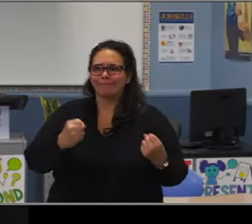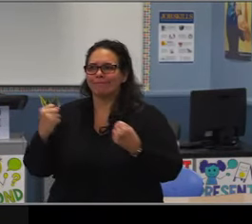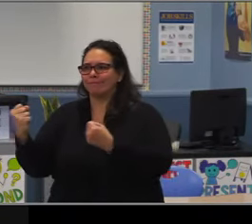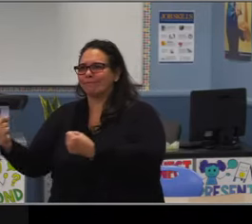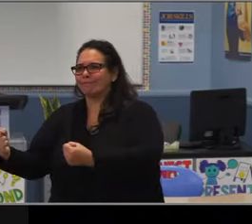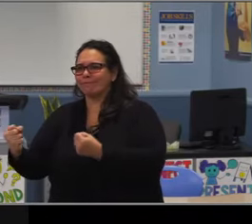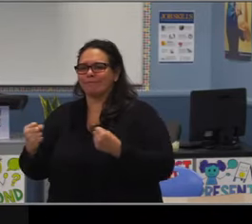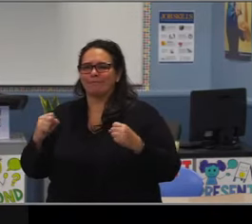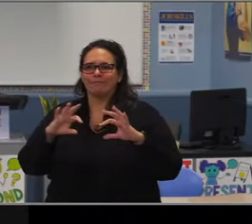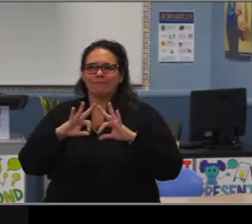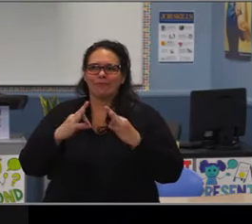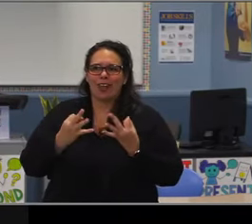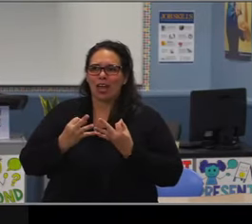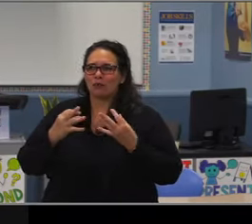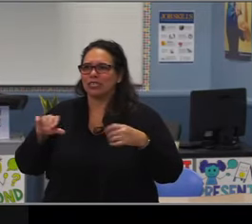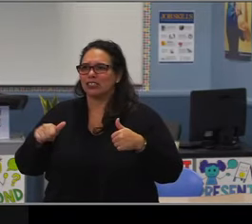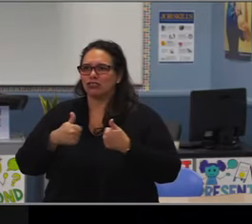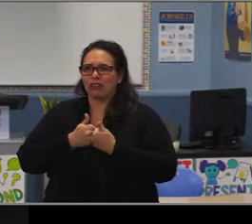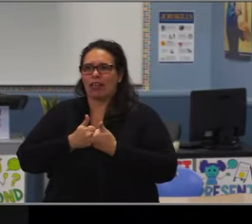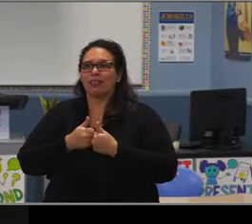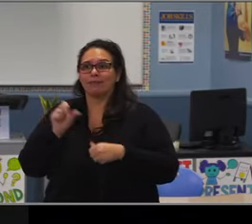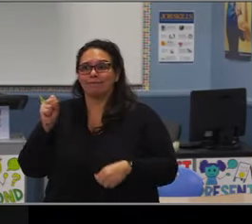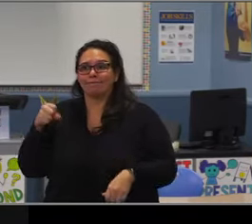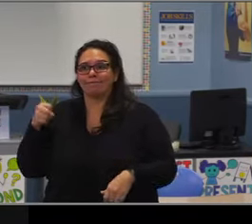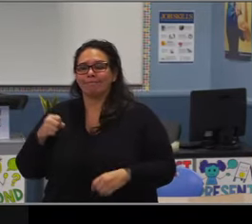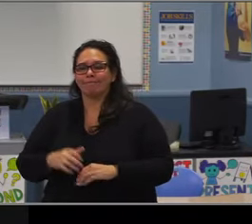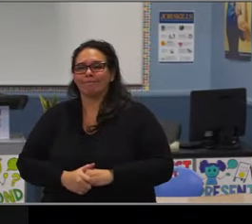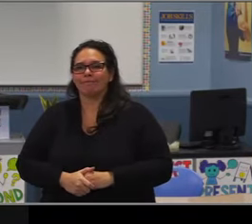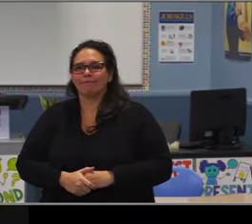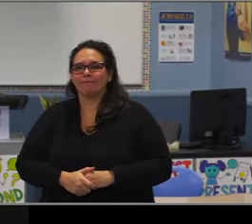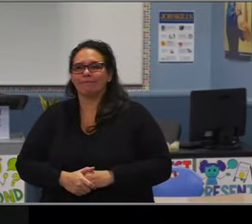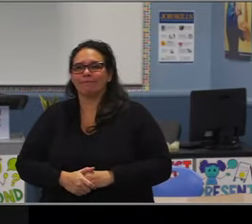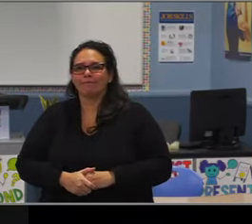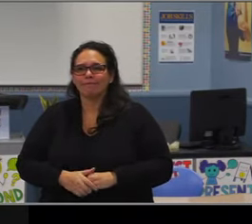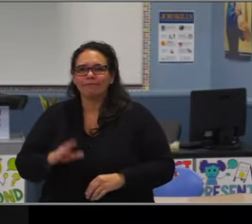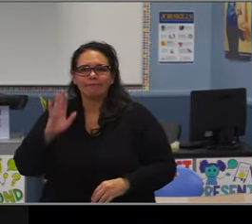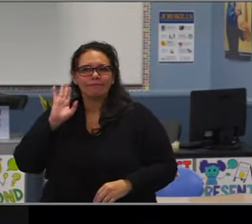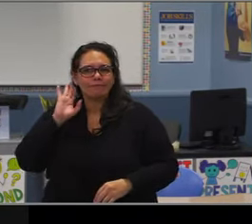and very interesting information to pour over.